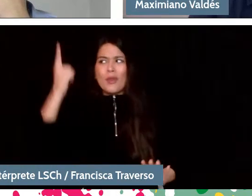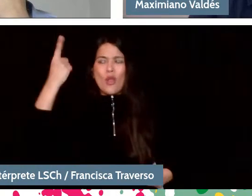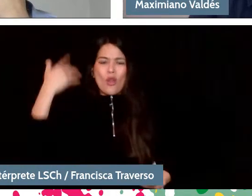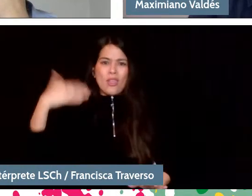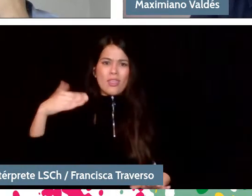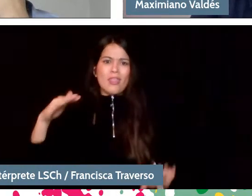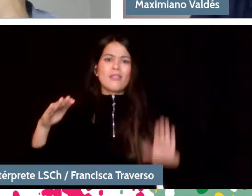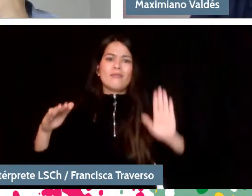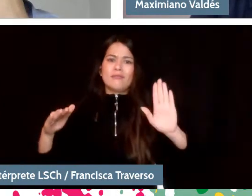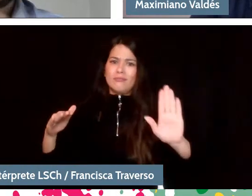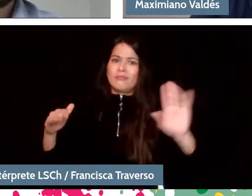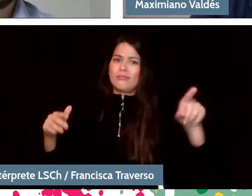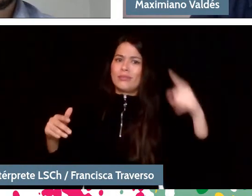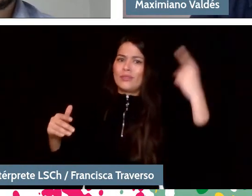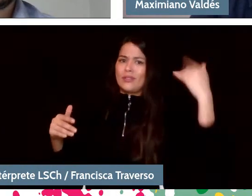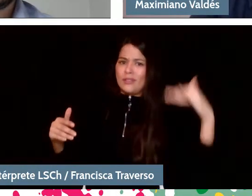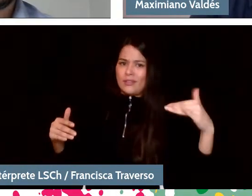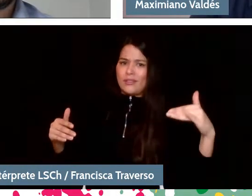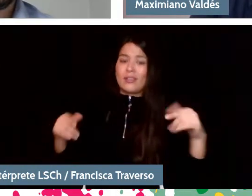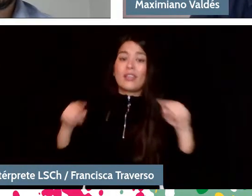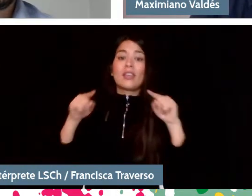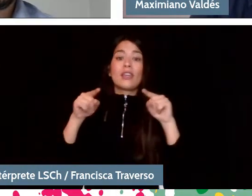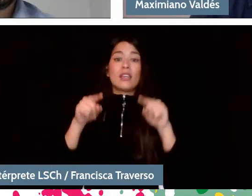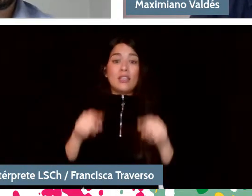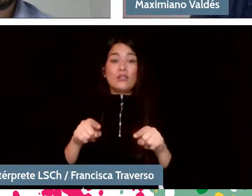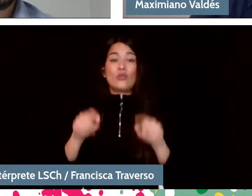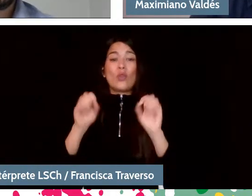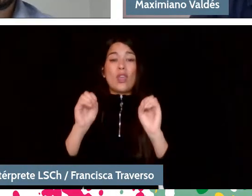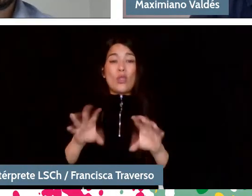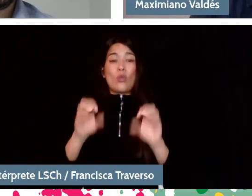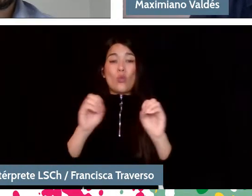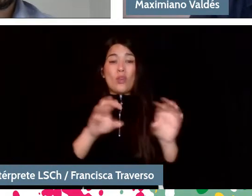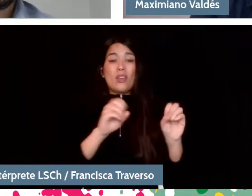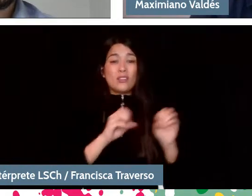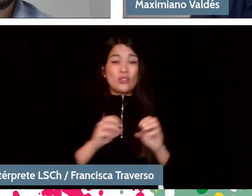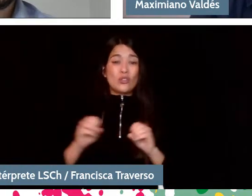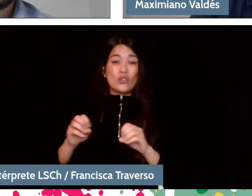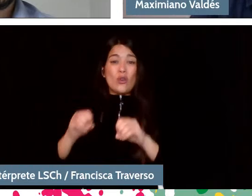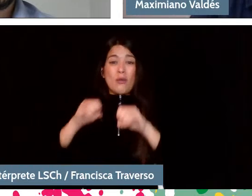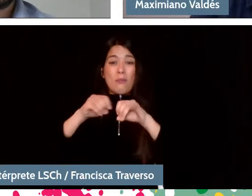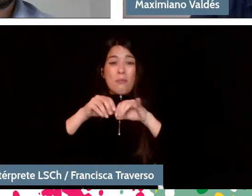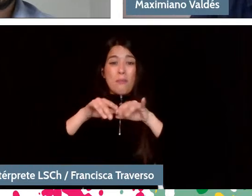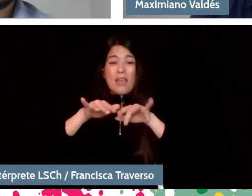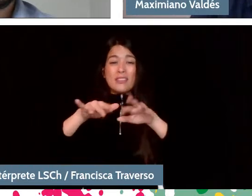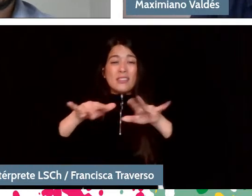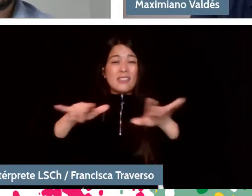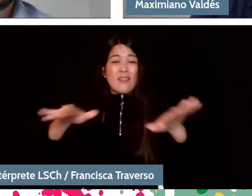That is an education that is being done massively in China for a reason, massively in the two Koreas,